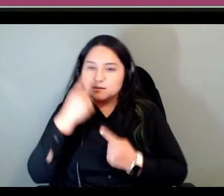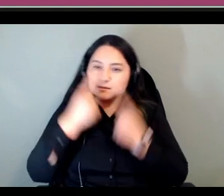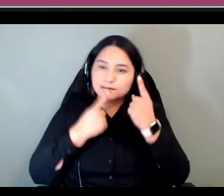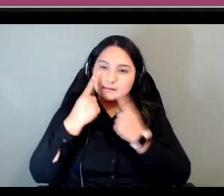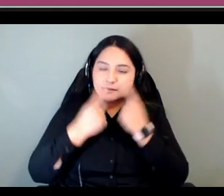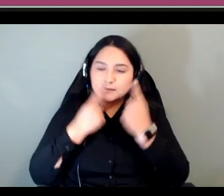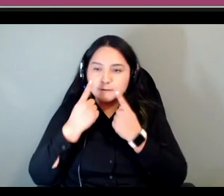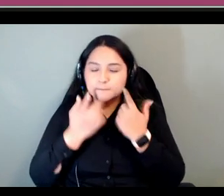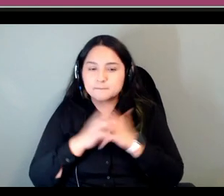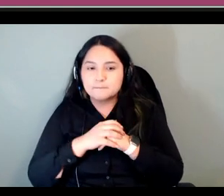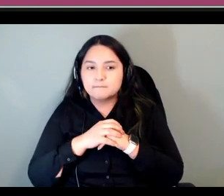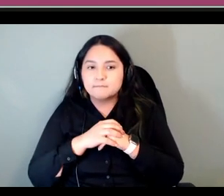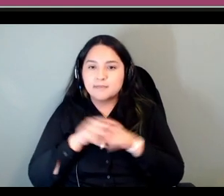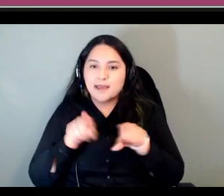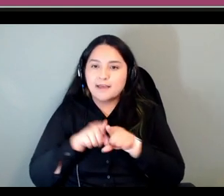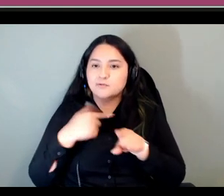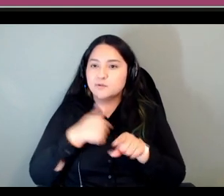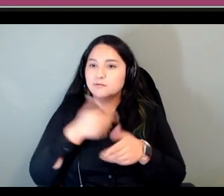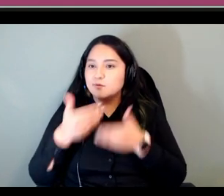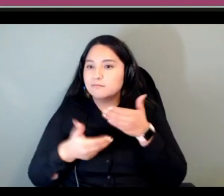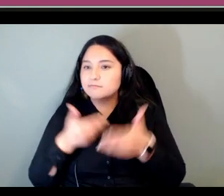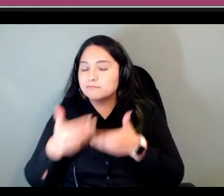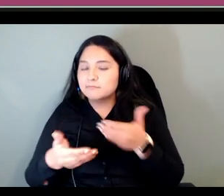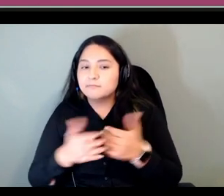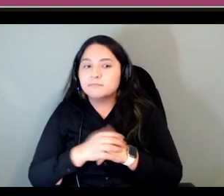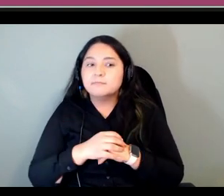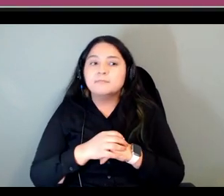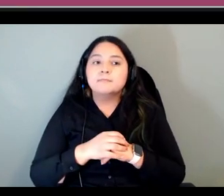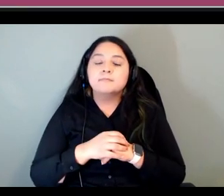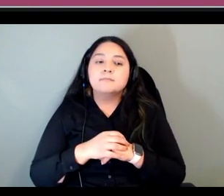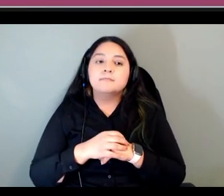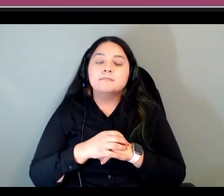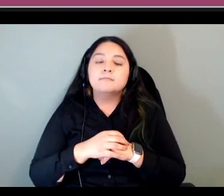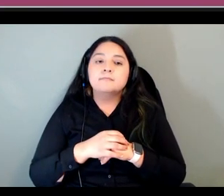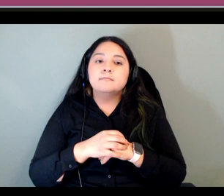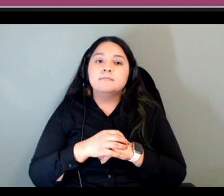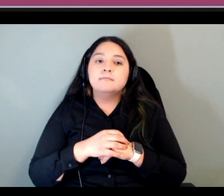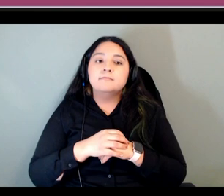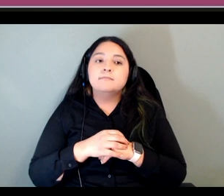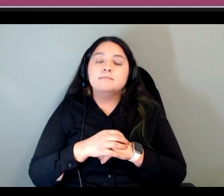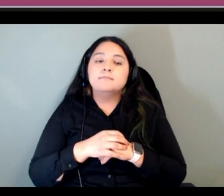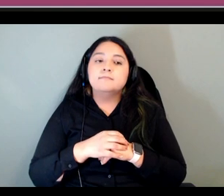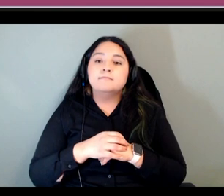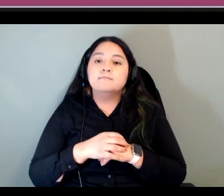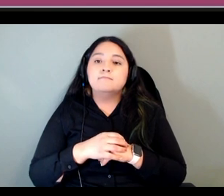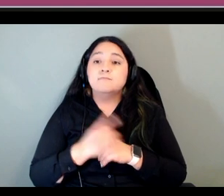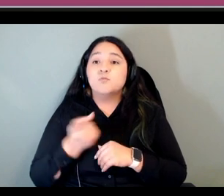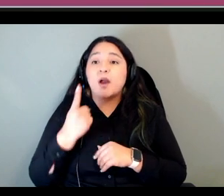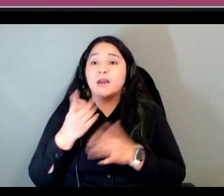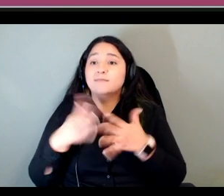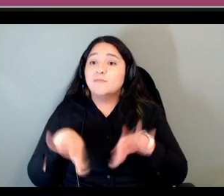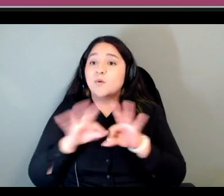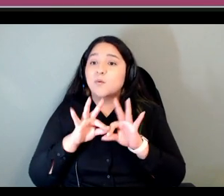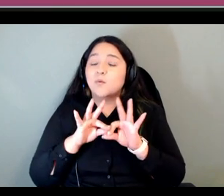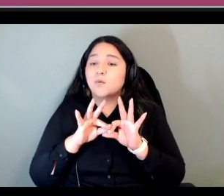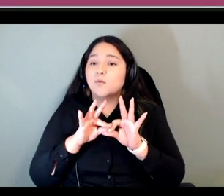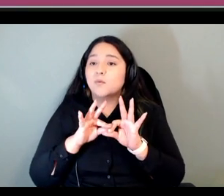as we went throughout this process um one of the main ones was um you know right off